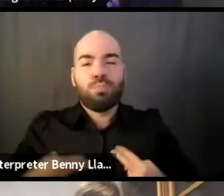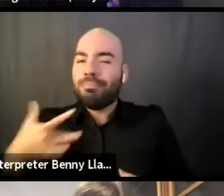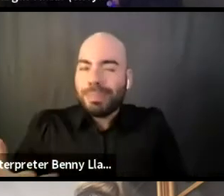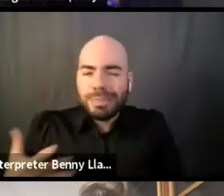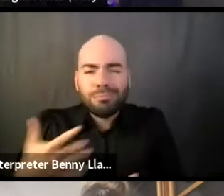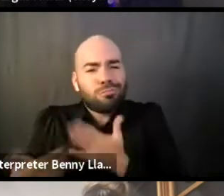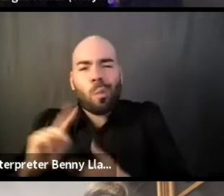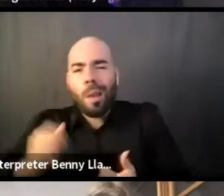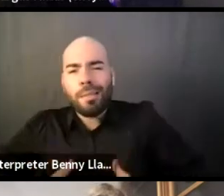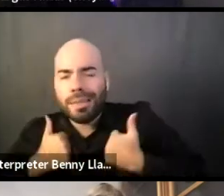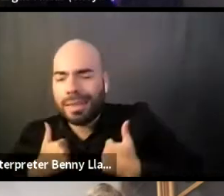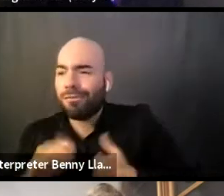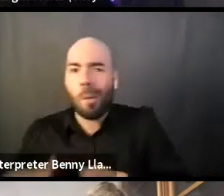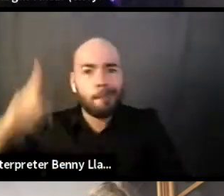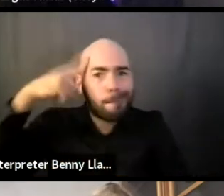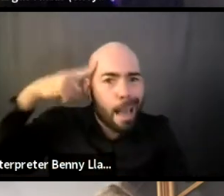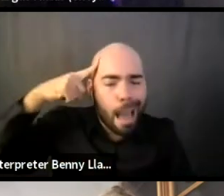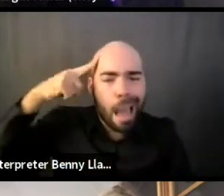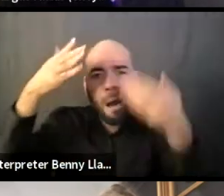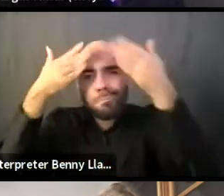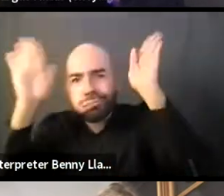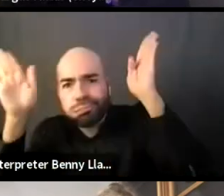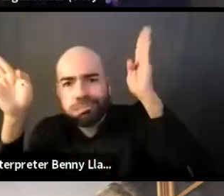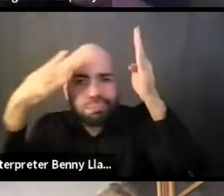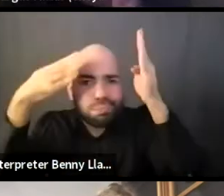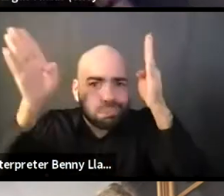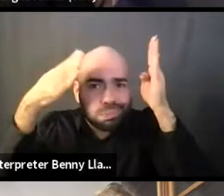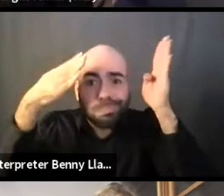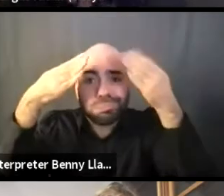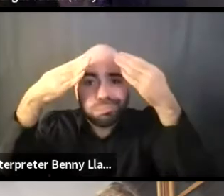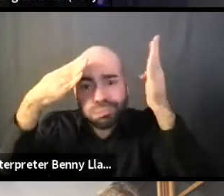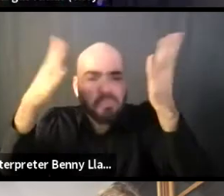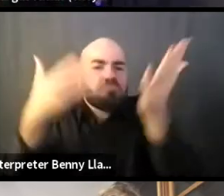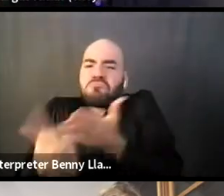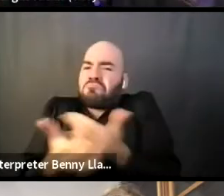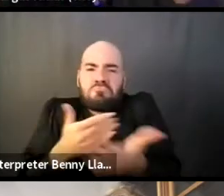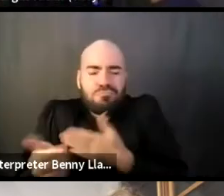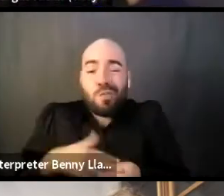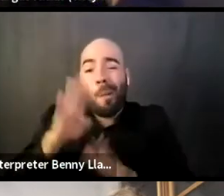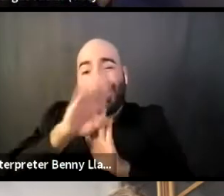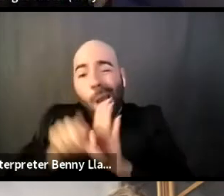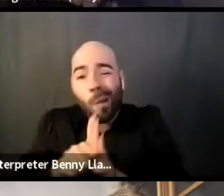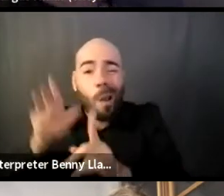no matter what our cultural background is. Like we are all, have something to work on.